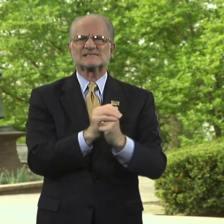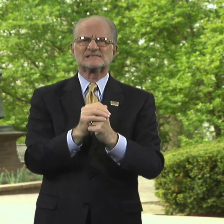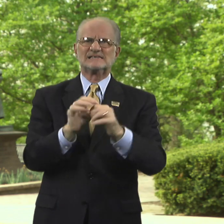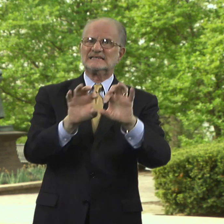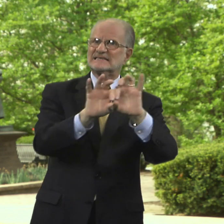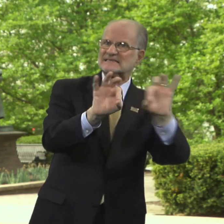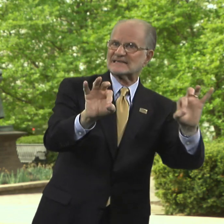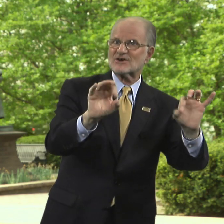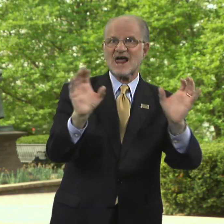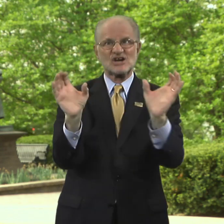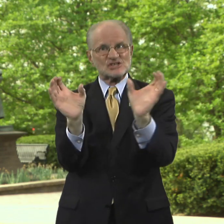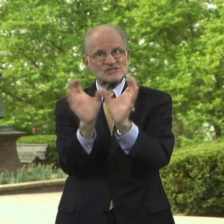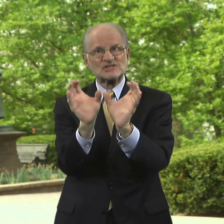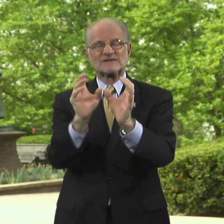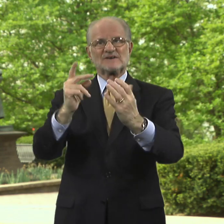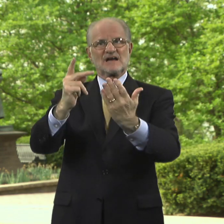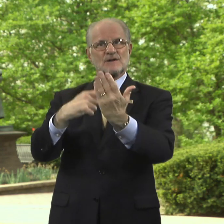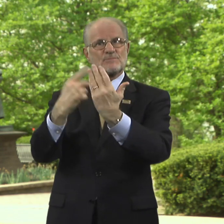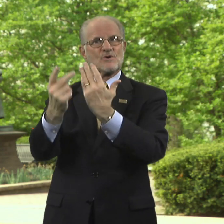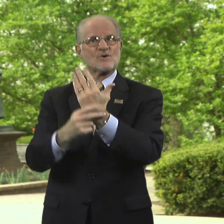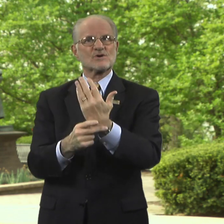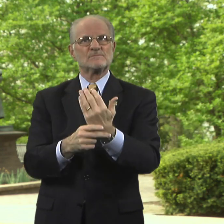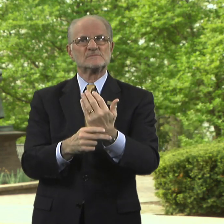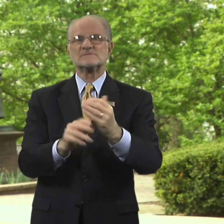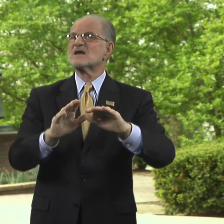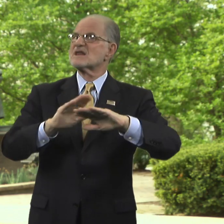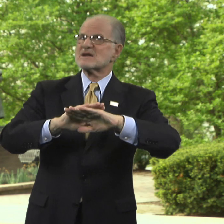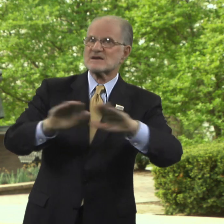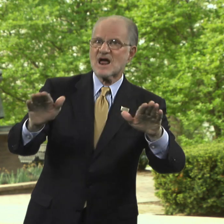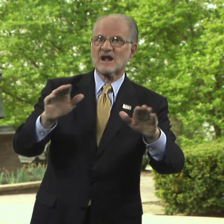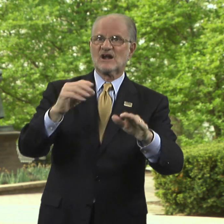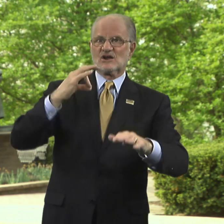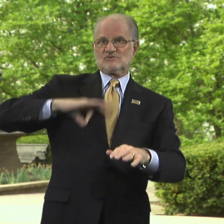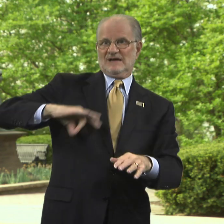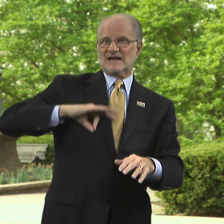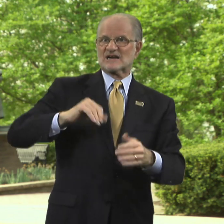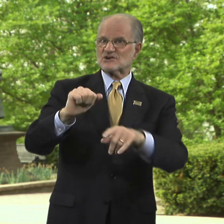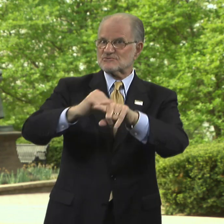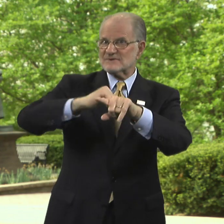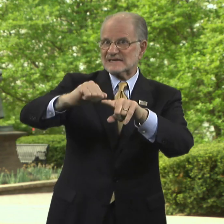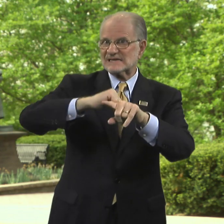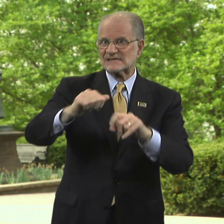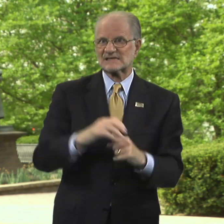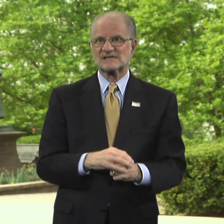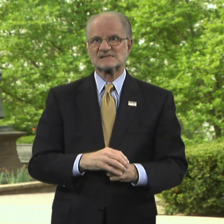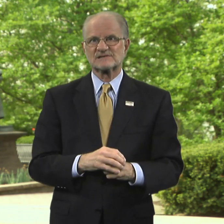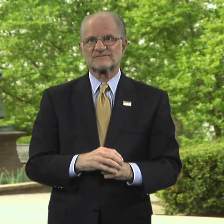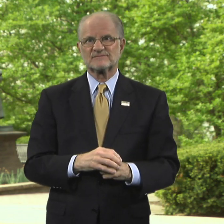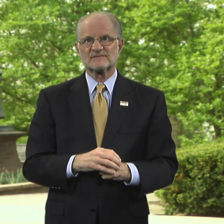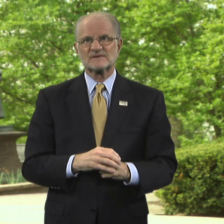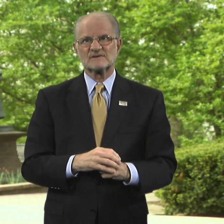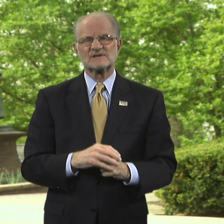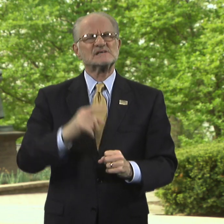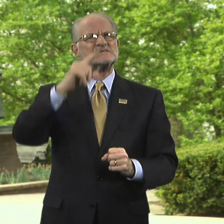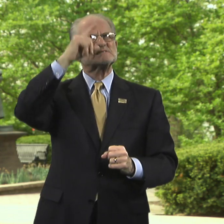degree and certificate programs, and non-credit trainings.